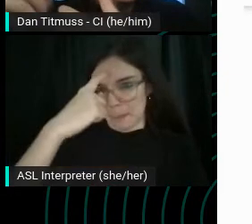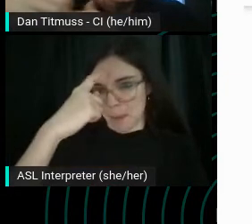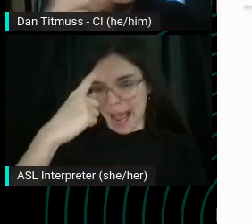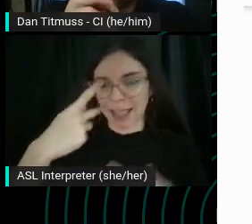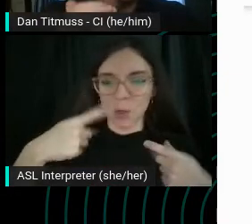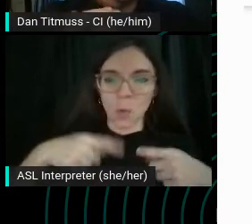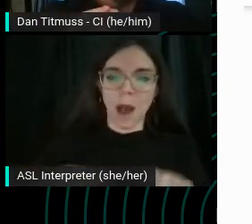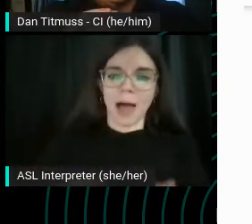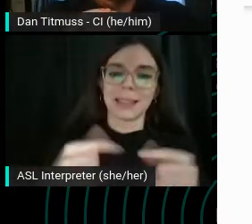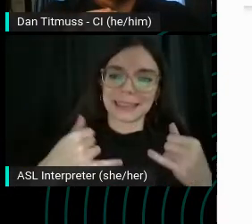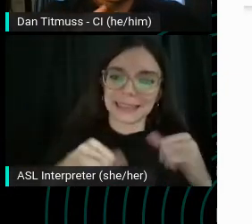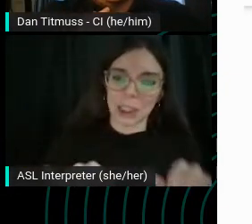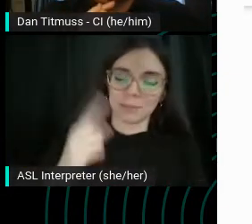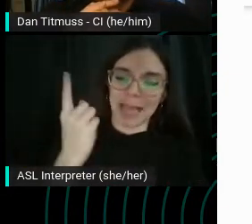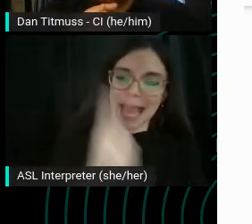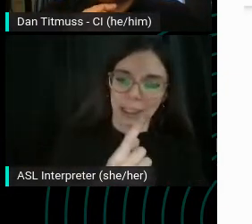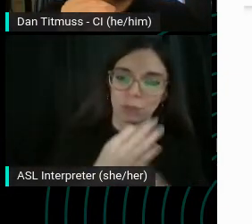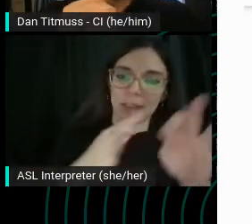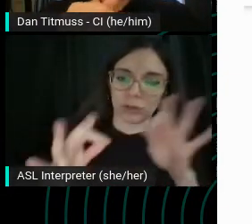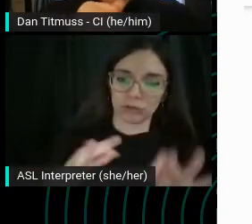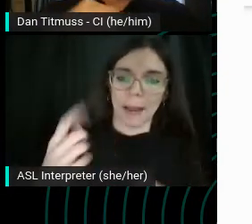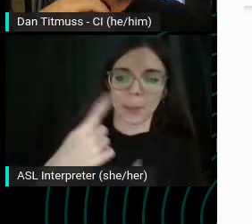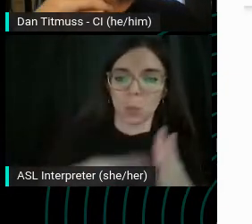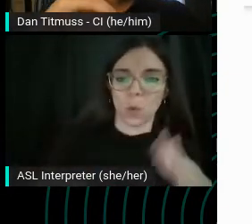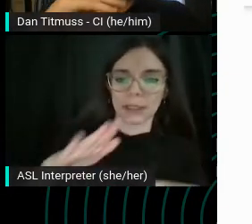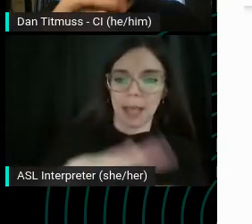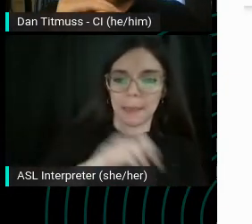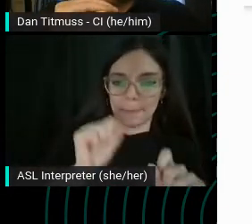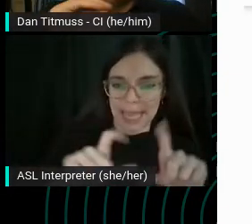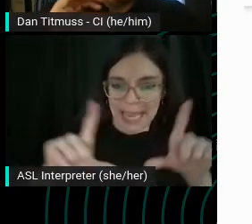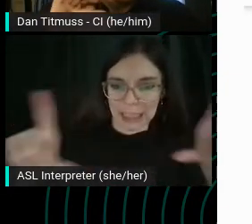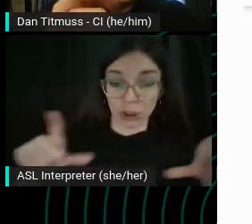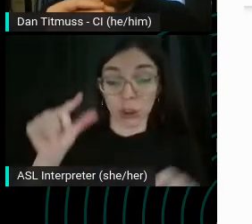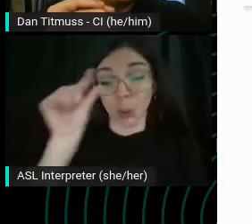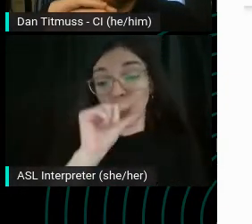describing what's on the page. Google is a place where you can't afford to be clickbait.